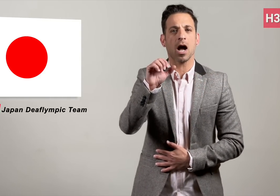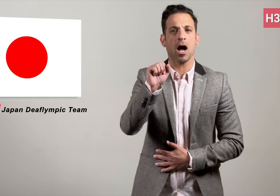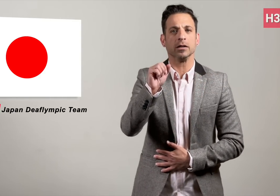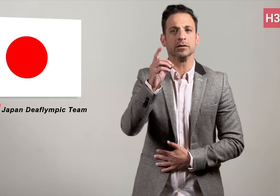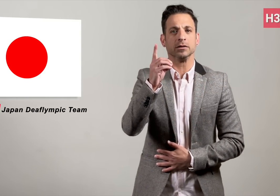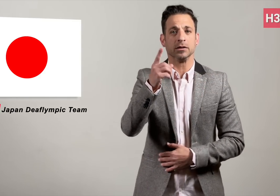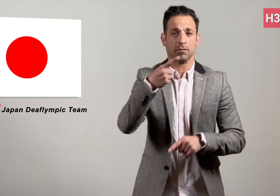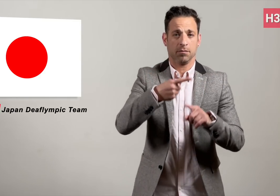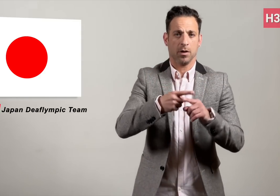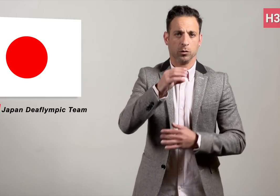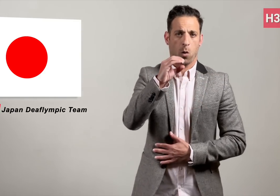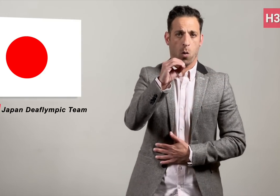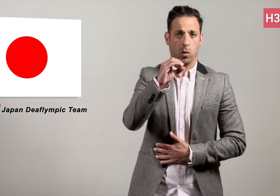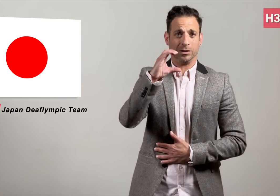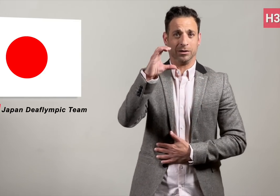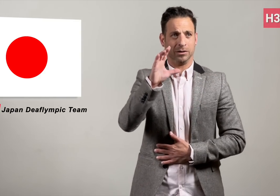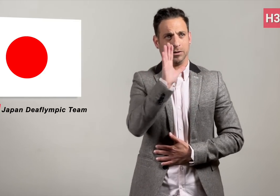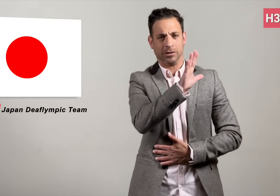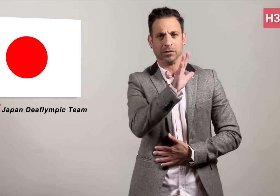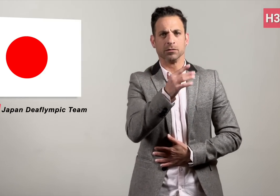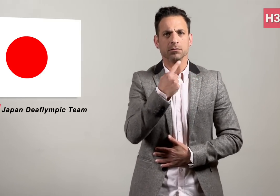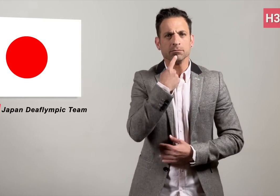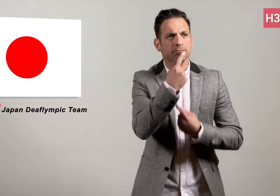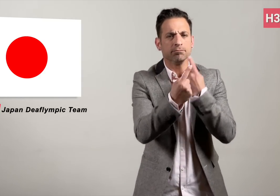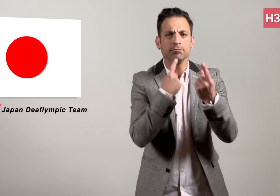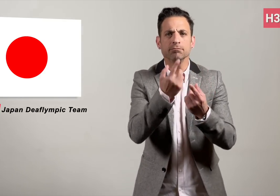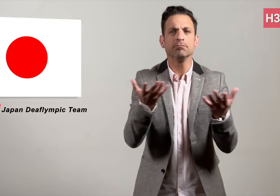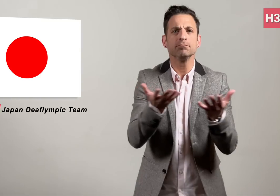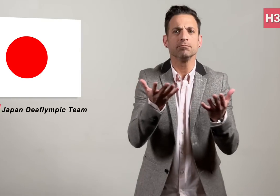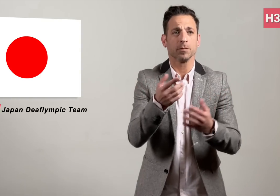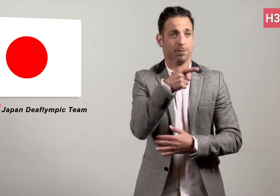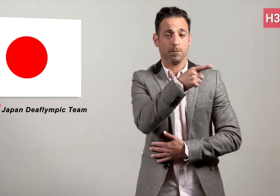and the Organising Committee stating